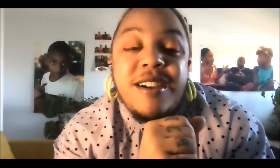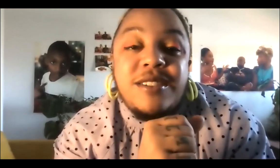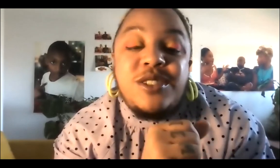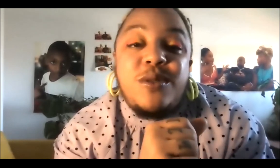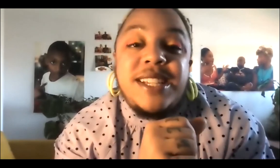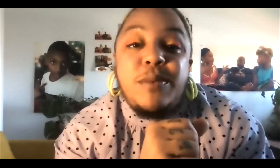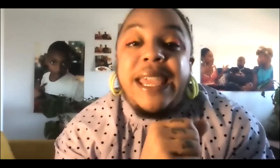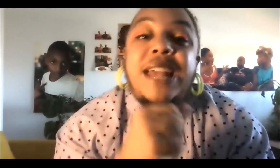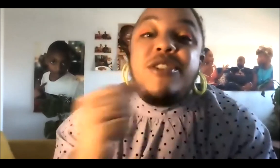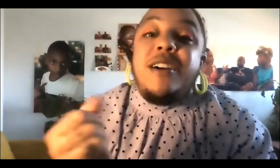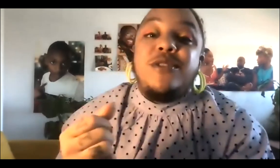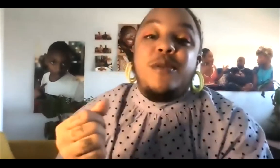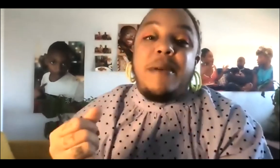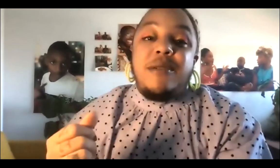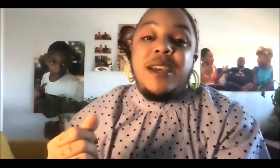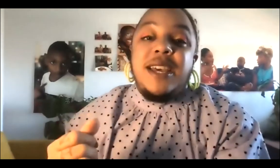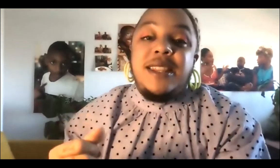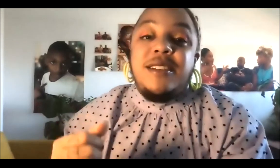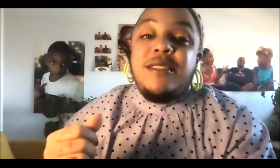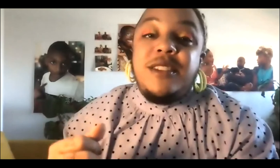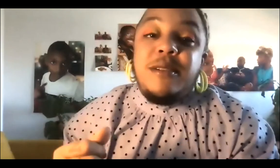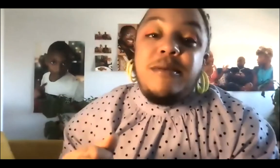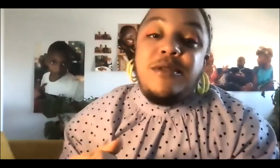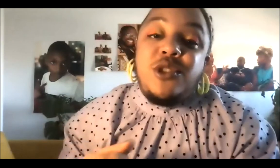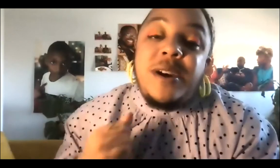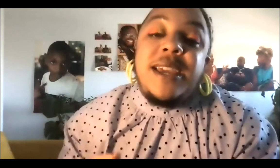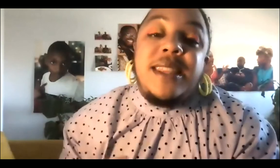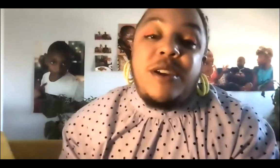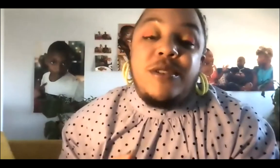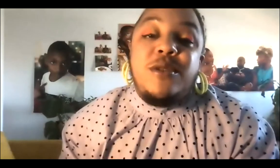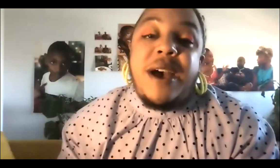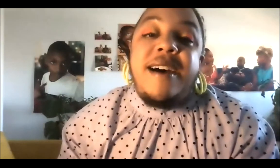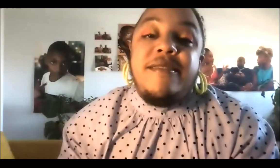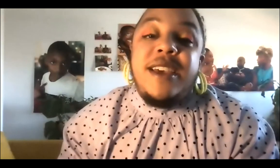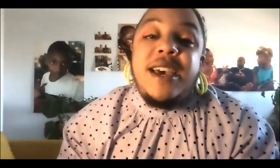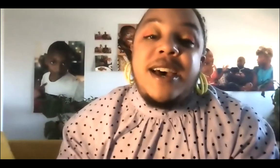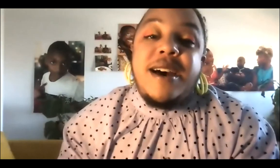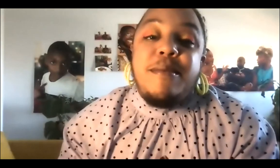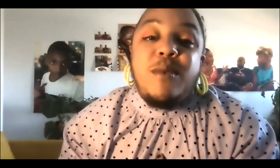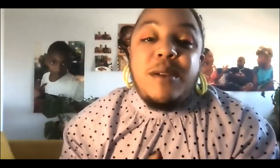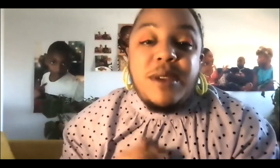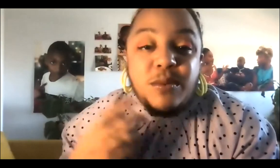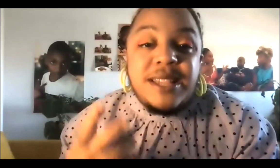stories, and we can't talk also about the joy that we also have with the